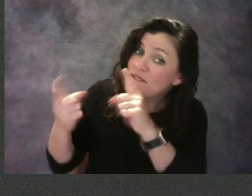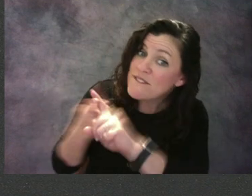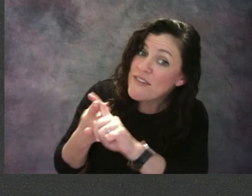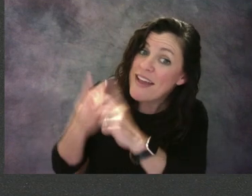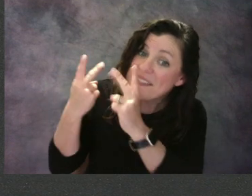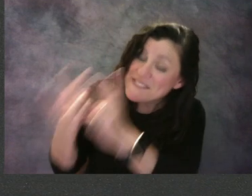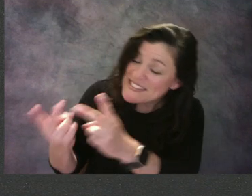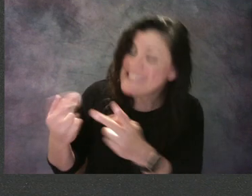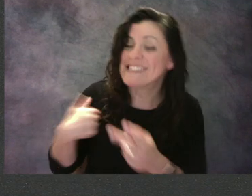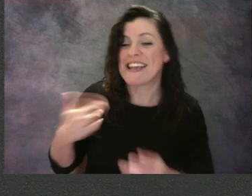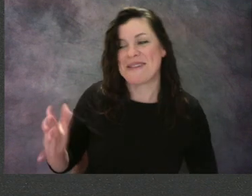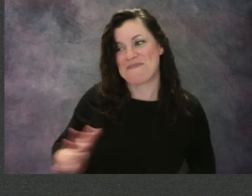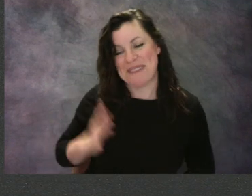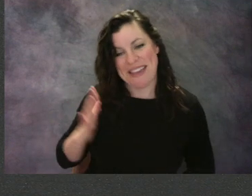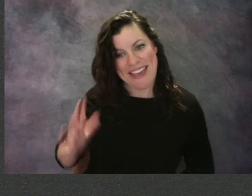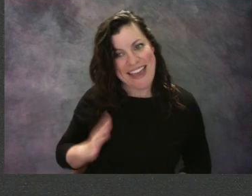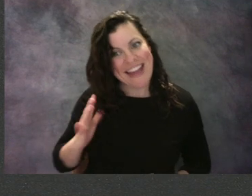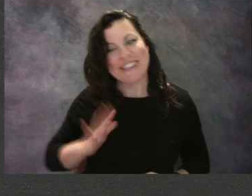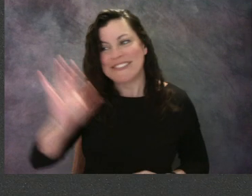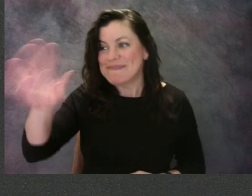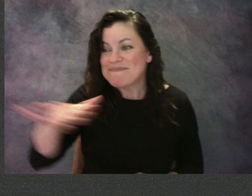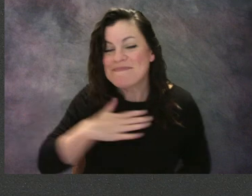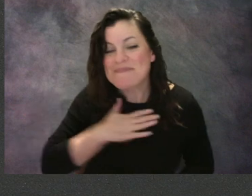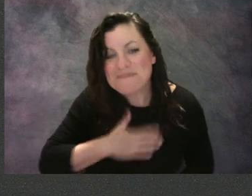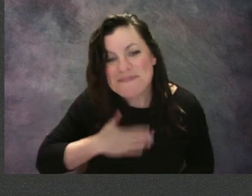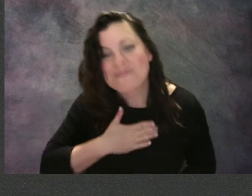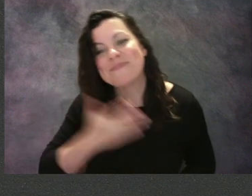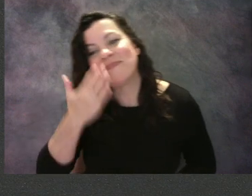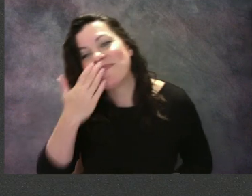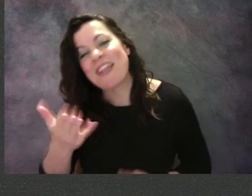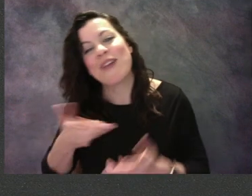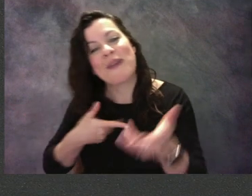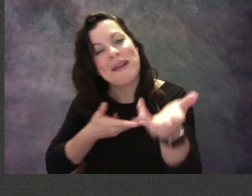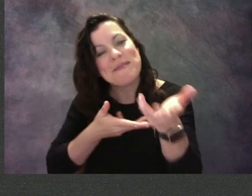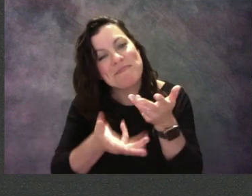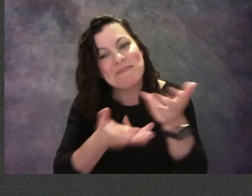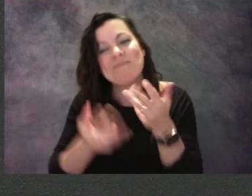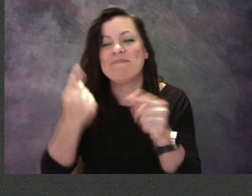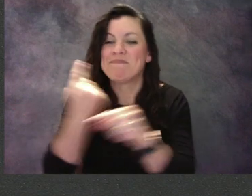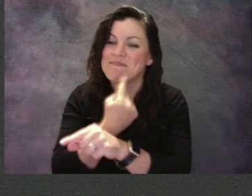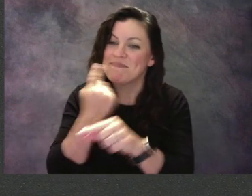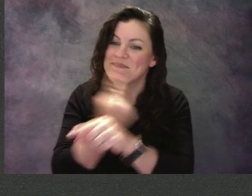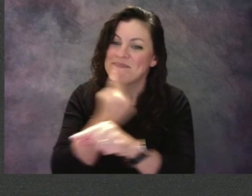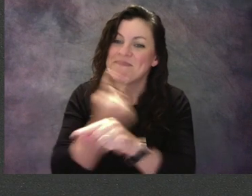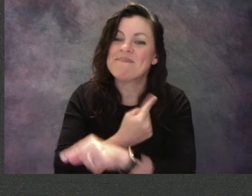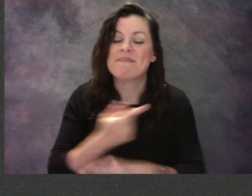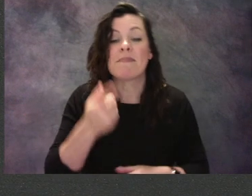and you will be able to use those manners on how to take care of your supplies by putting them away and how to